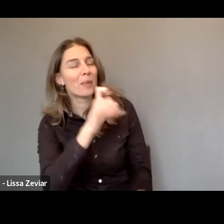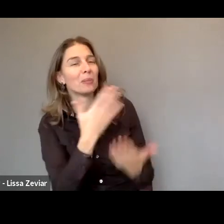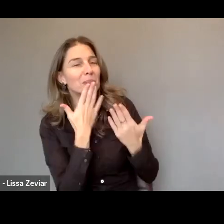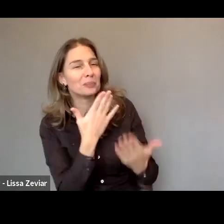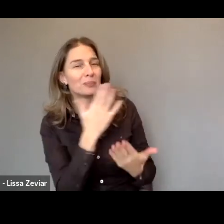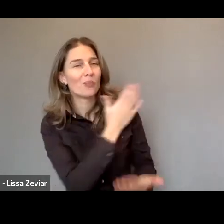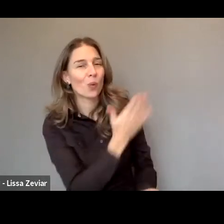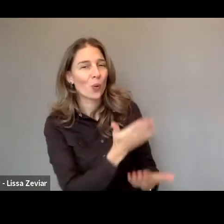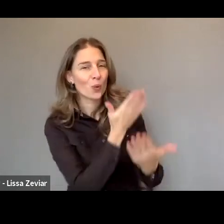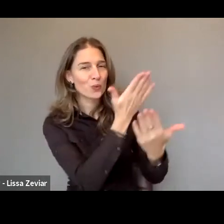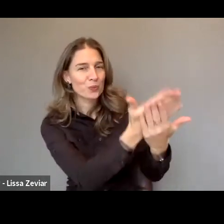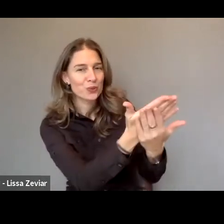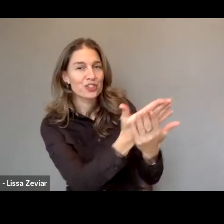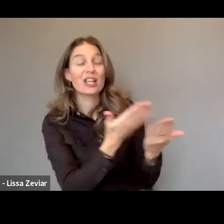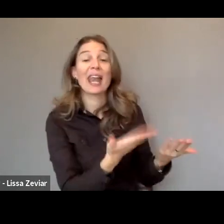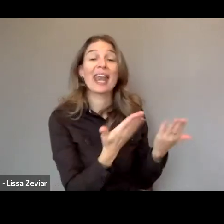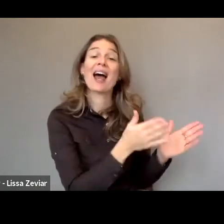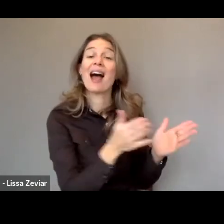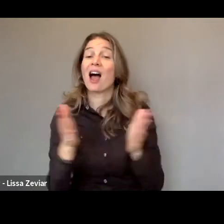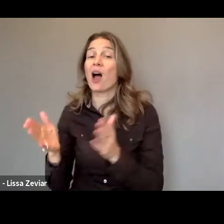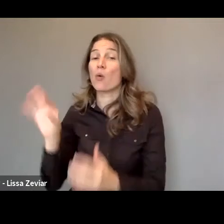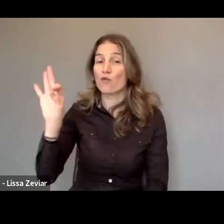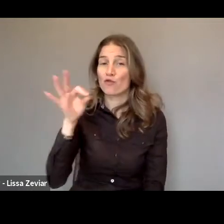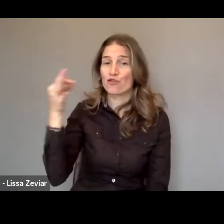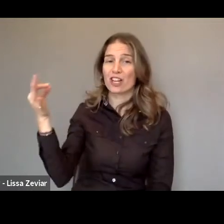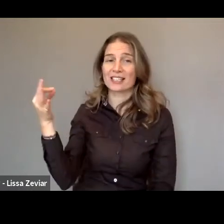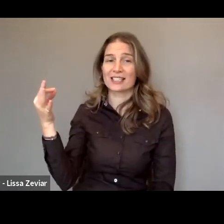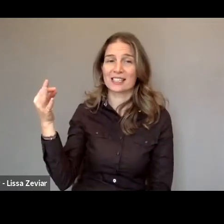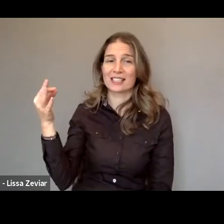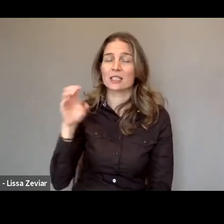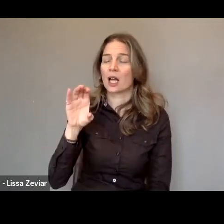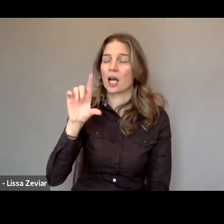Now we go to France, to talk about the domestic violence,